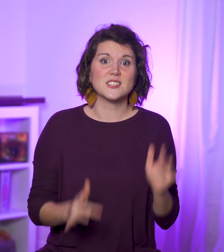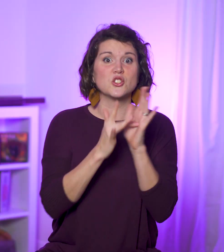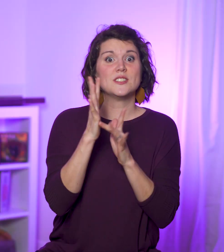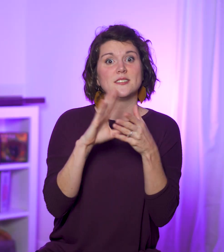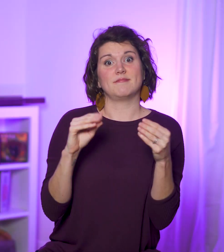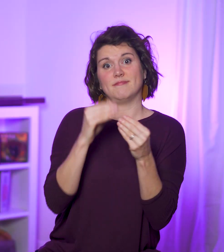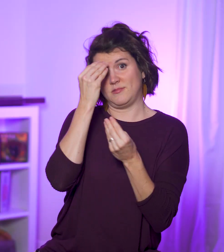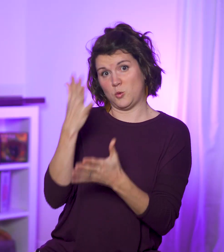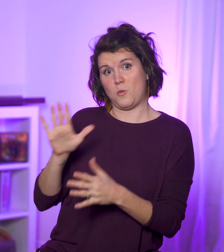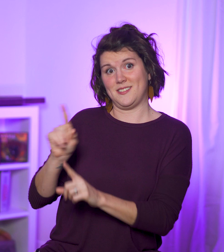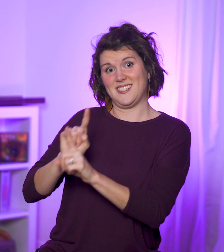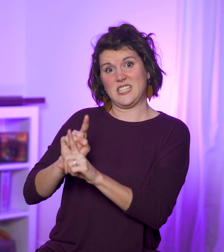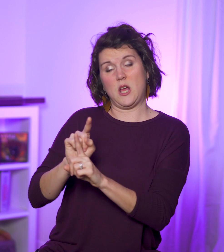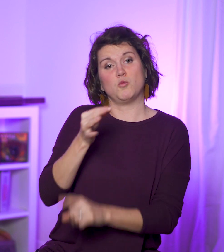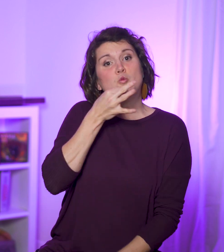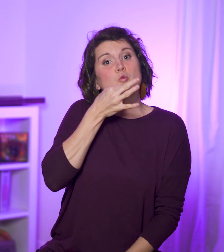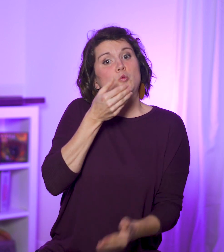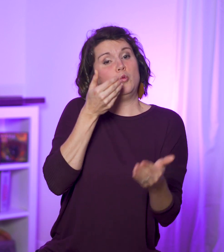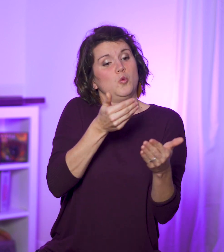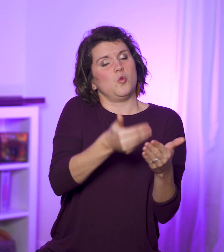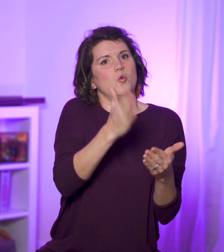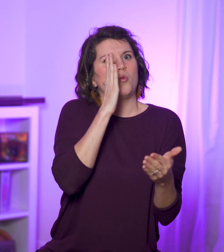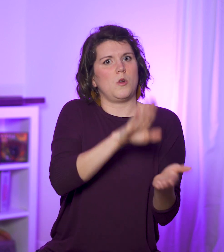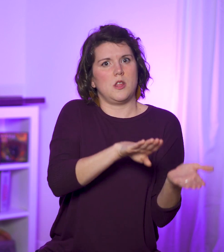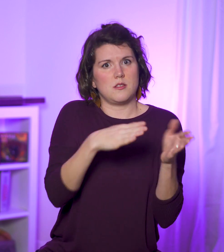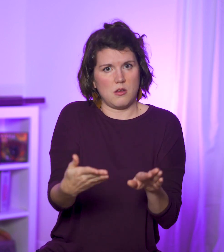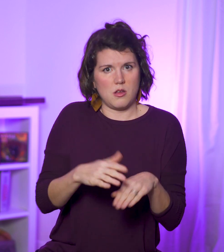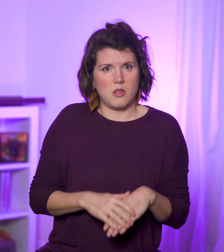Jesus tells His disciples He only has a few days to live.